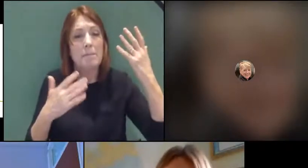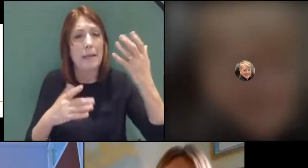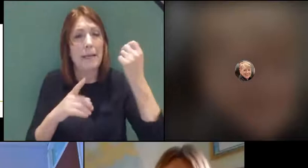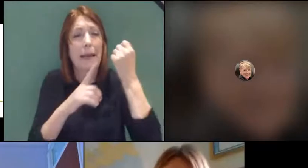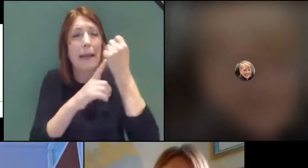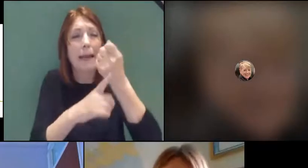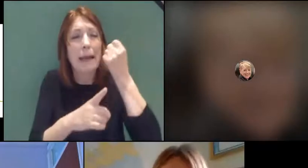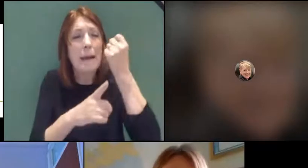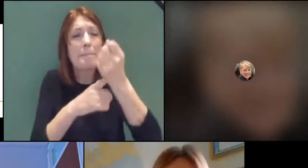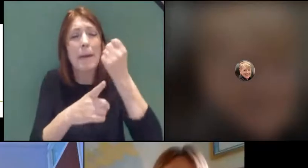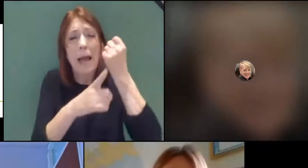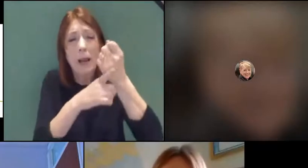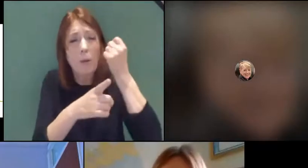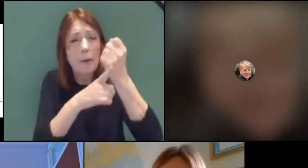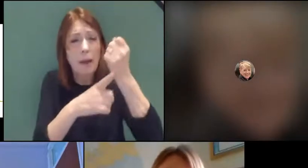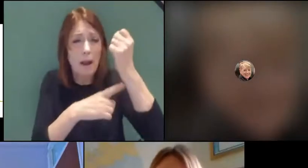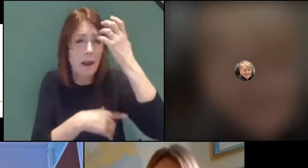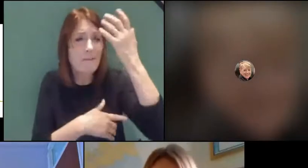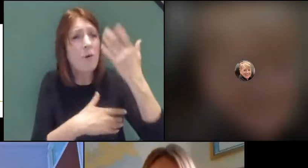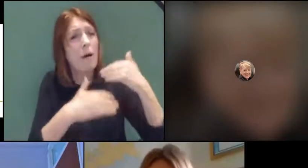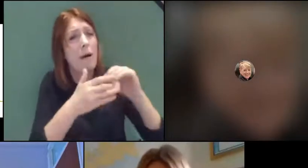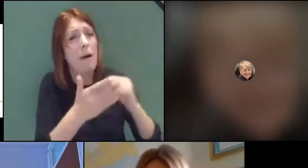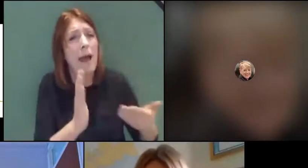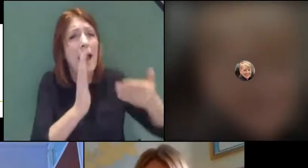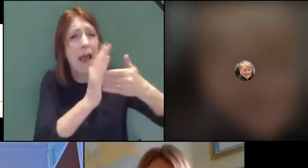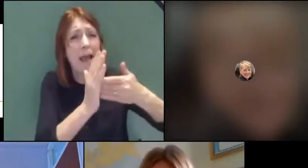lobbying government for additional funding to support education and